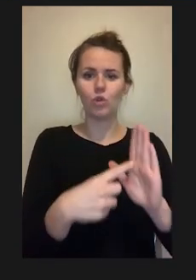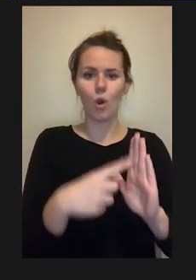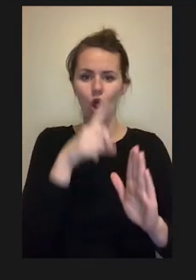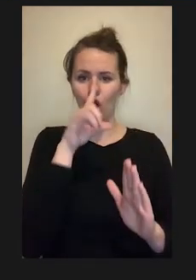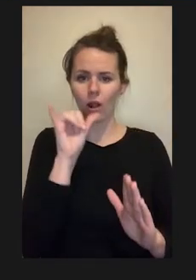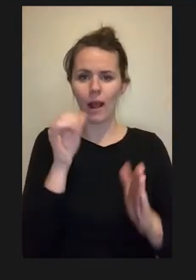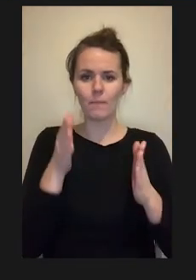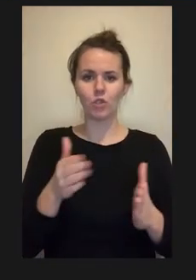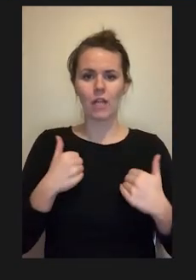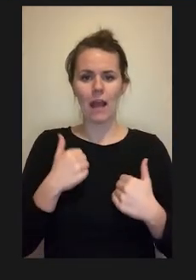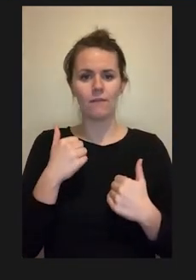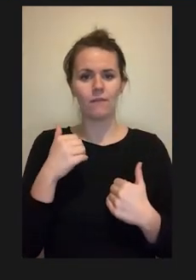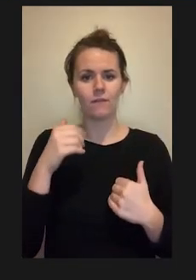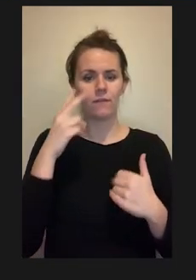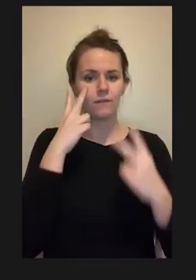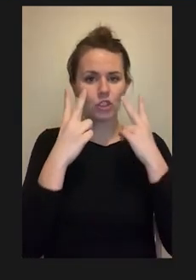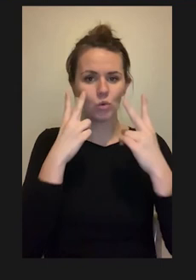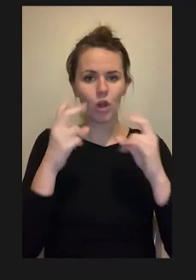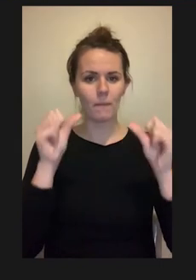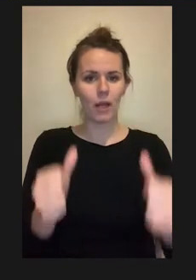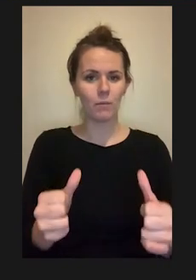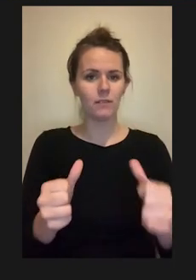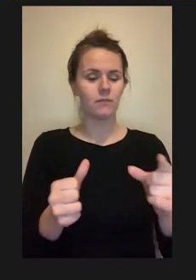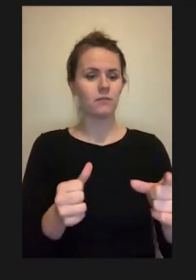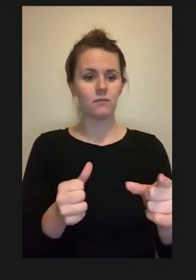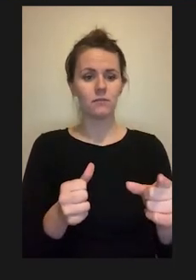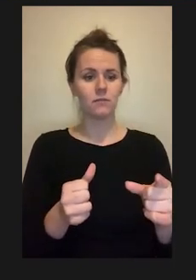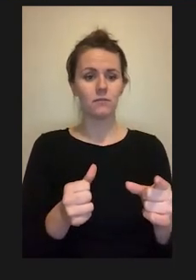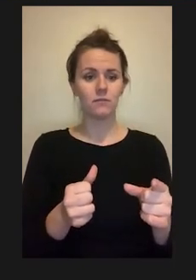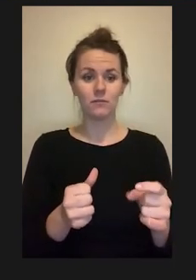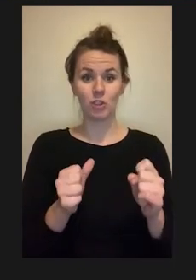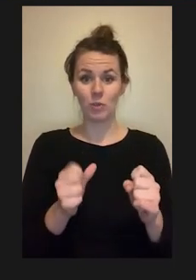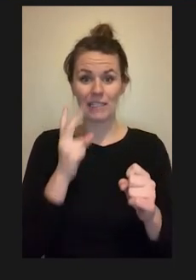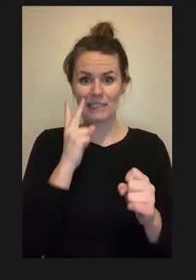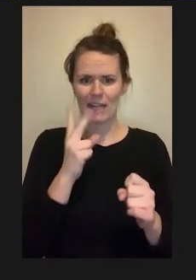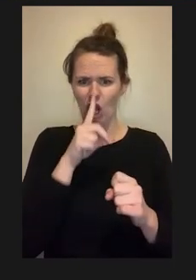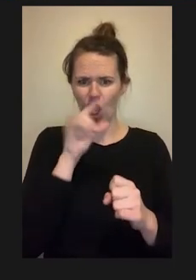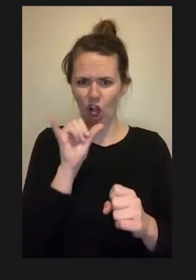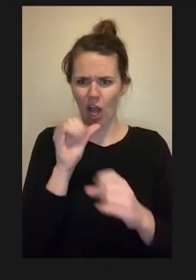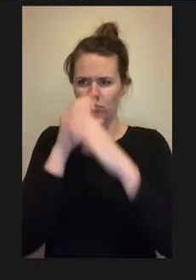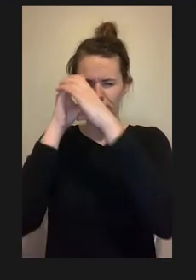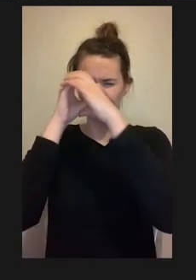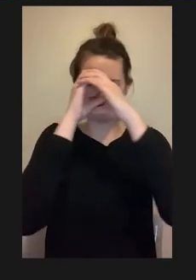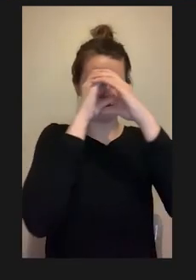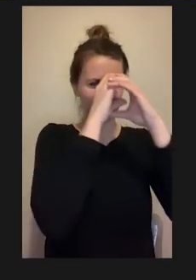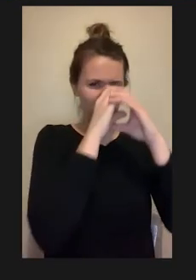impairments and what they see in the lab, scanning the lab. Seeing all the different areas